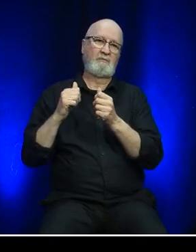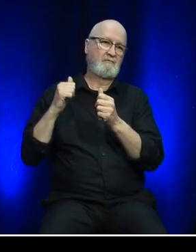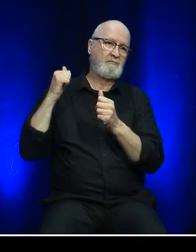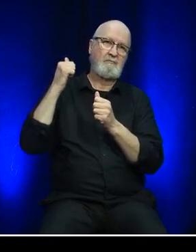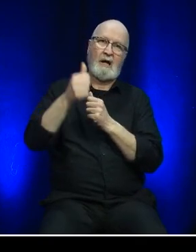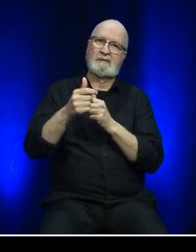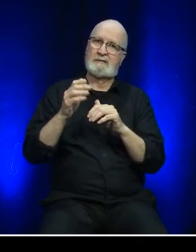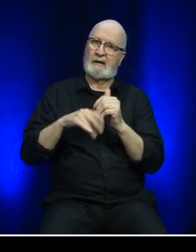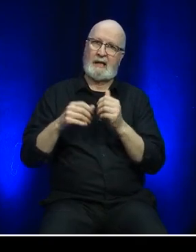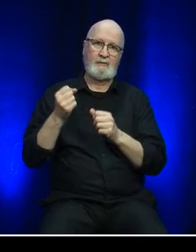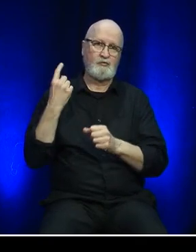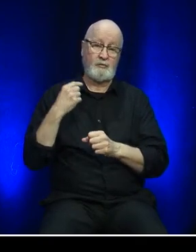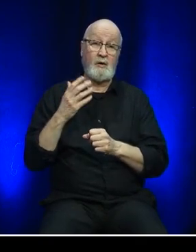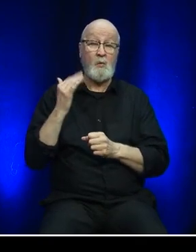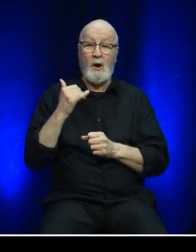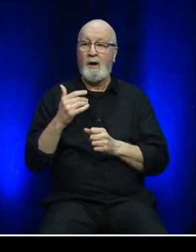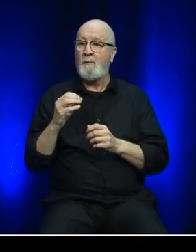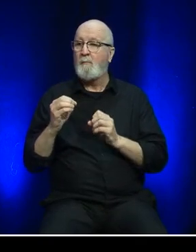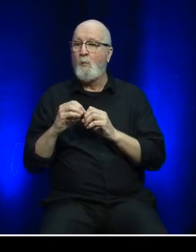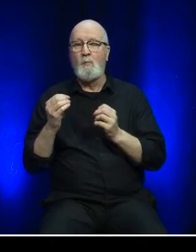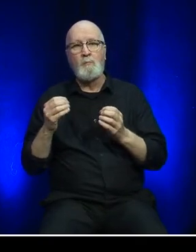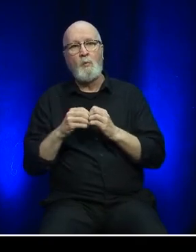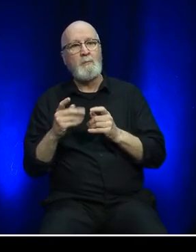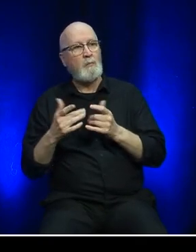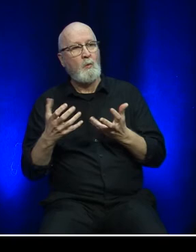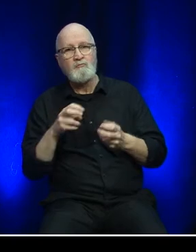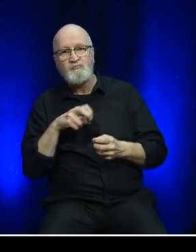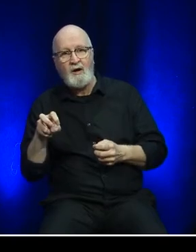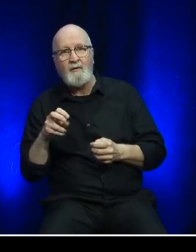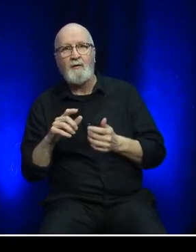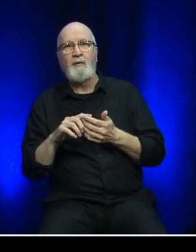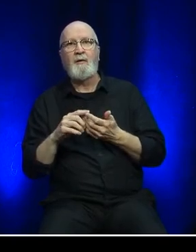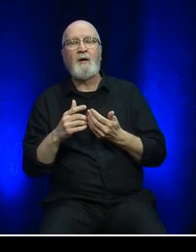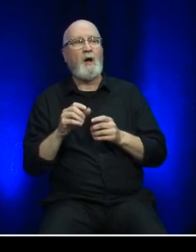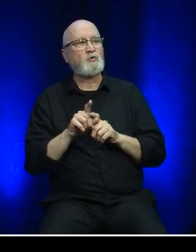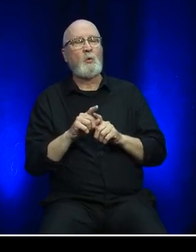due to increased demand, supply chain challenges and